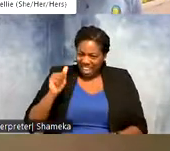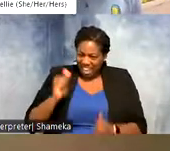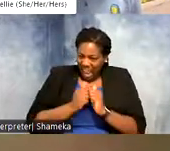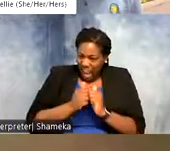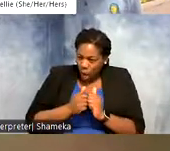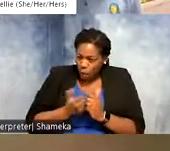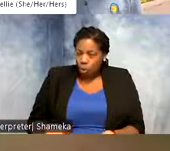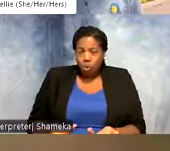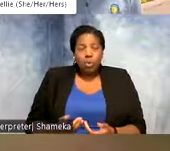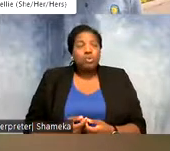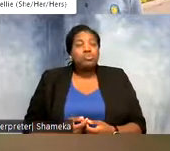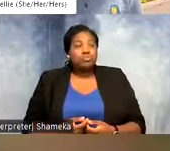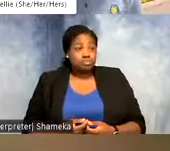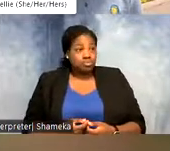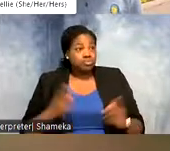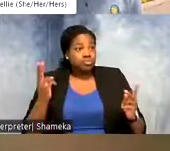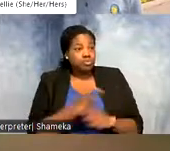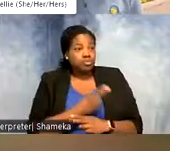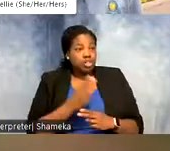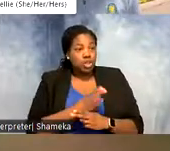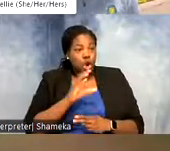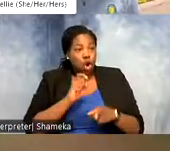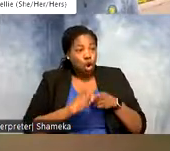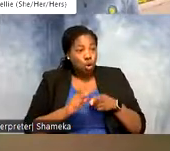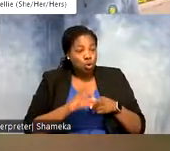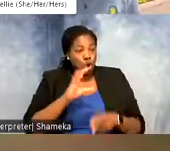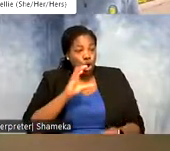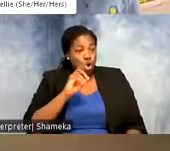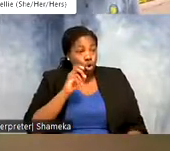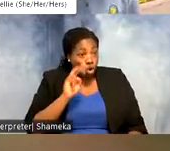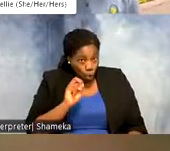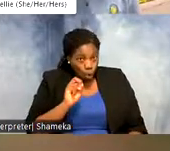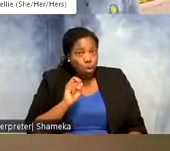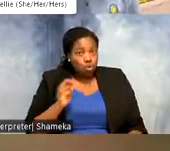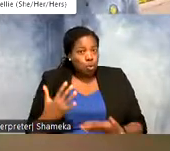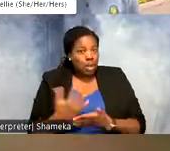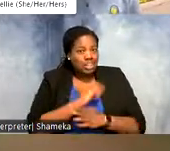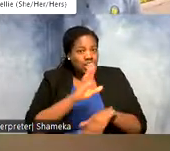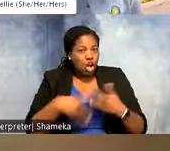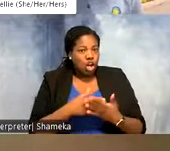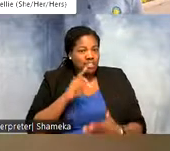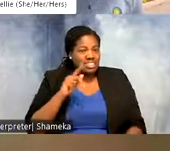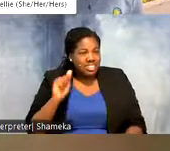Allie: yeah so I am using code to pull these data together and to create that consistent format